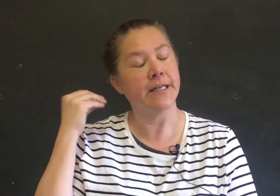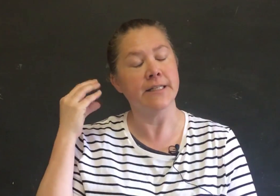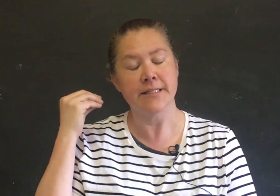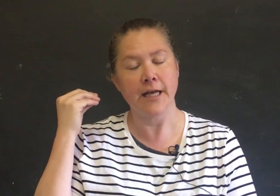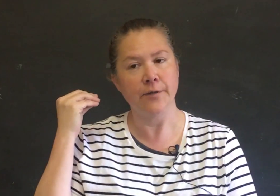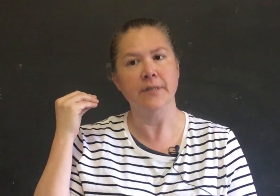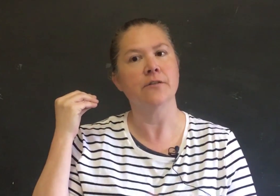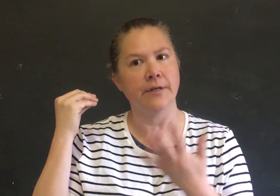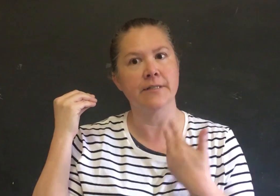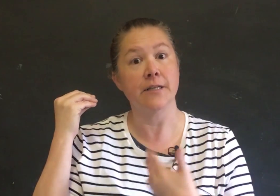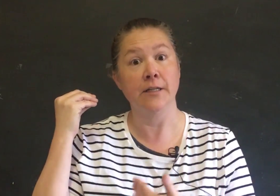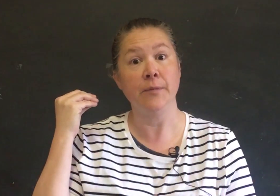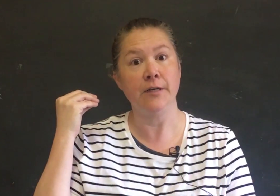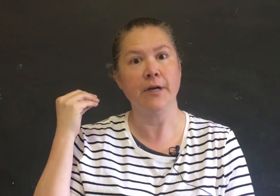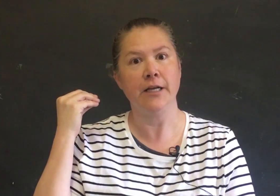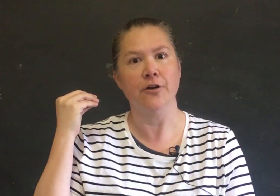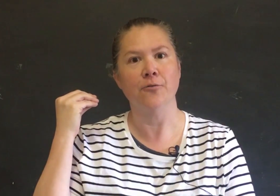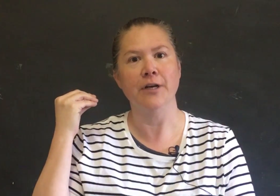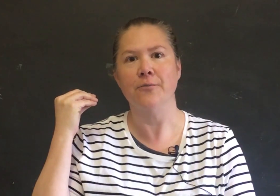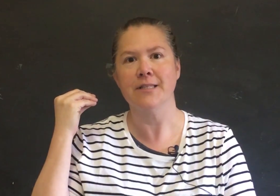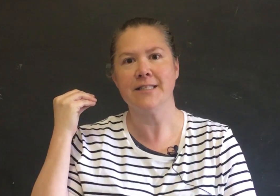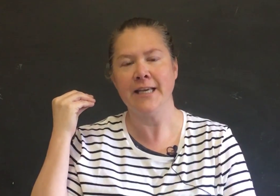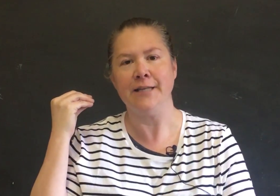and he's telling you so he's telling me in my ear what he wants to eat